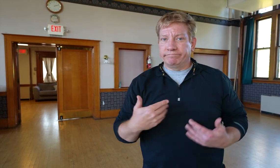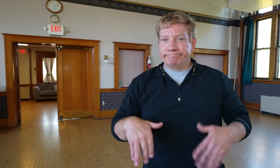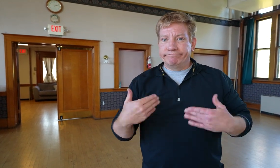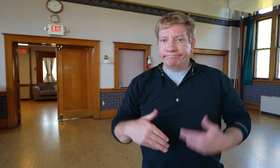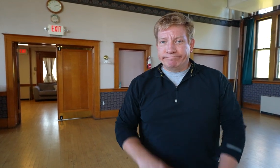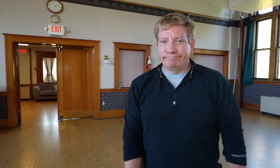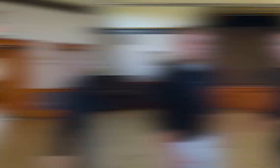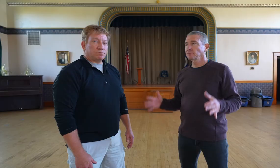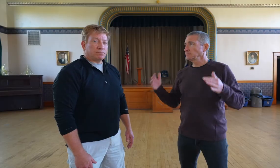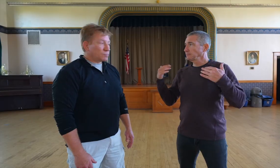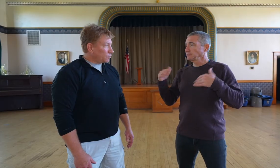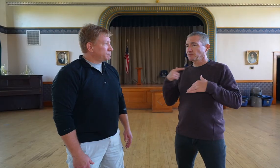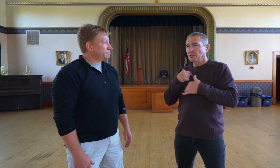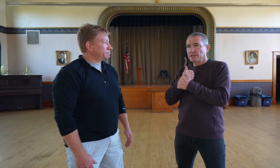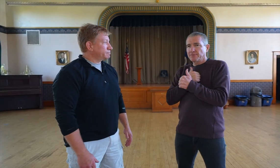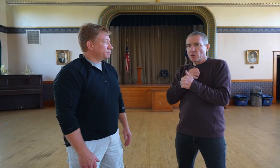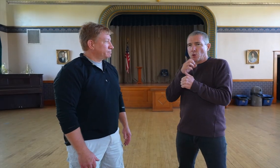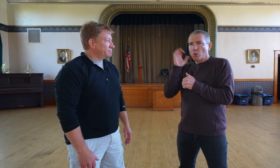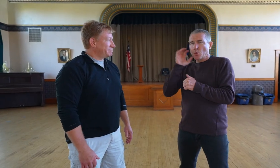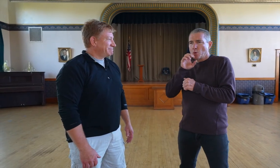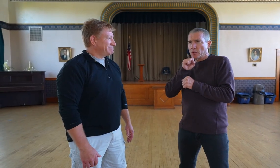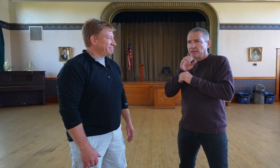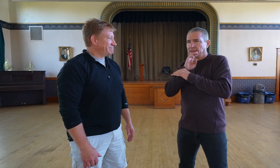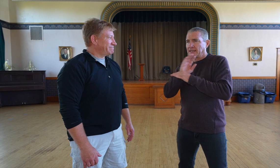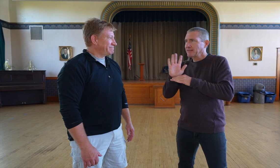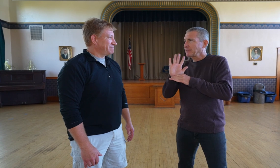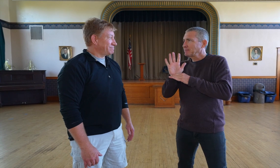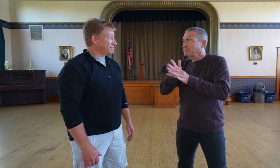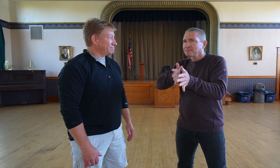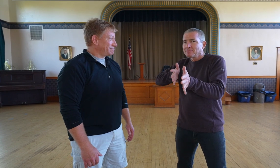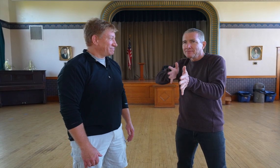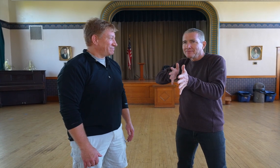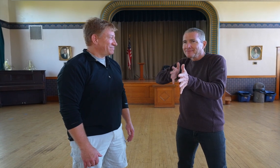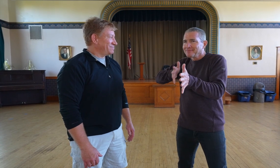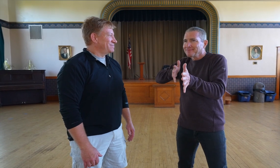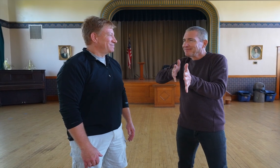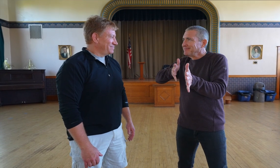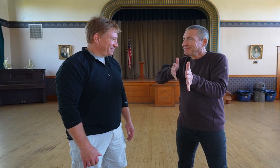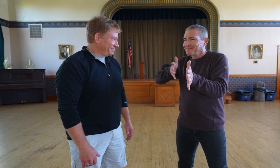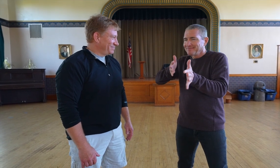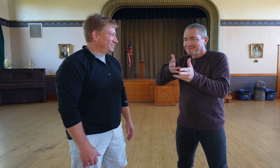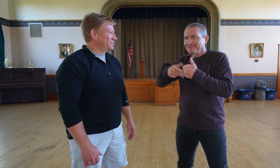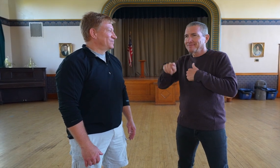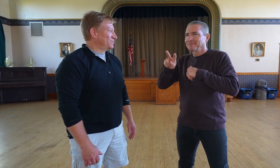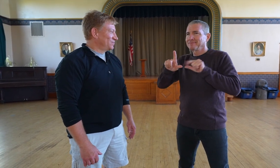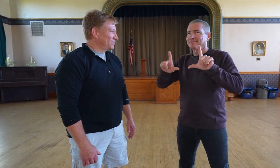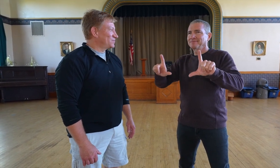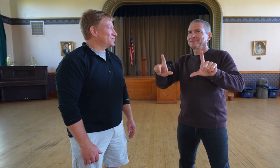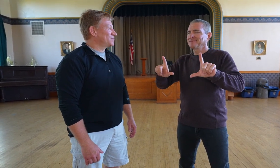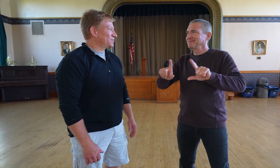Wow! I love old silent films. They used to sign it this way and now it’s signed this way,